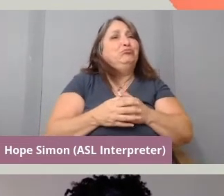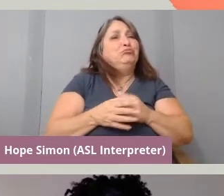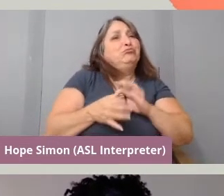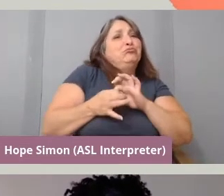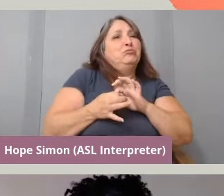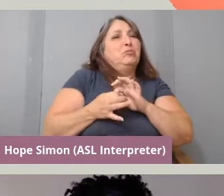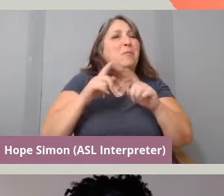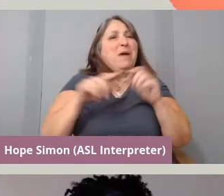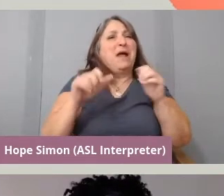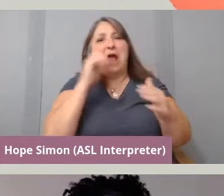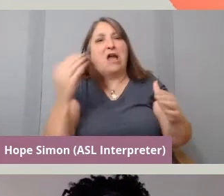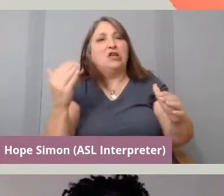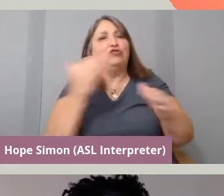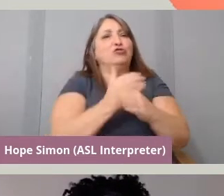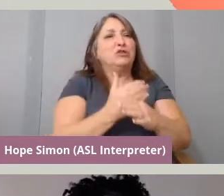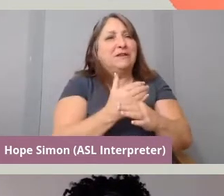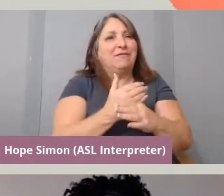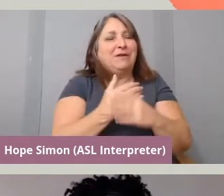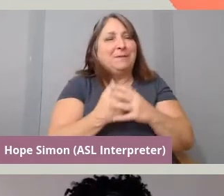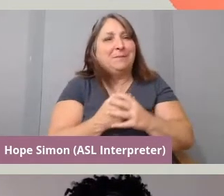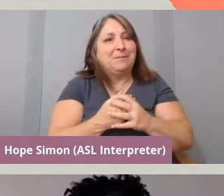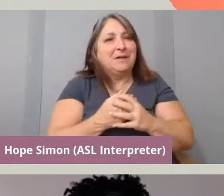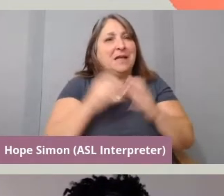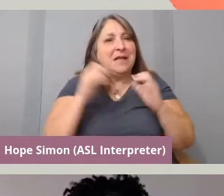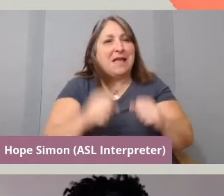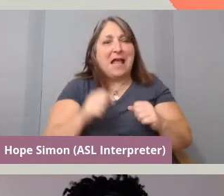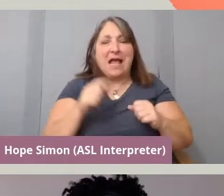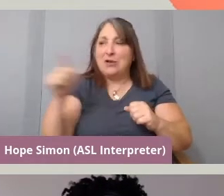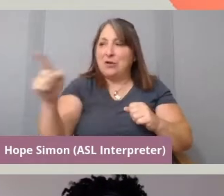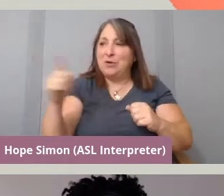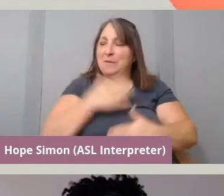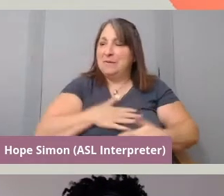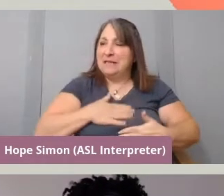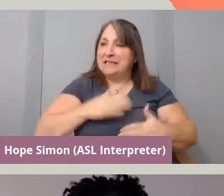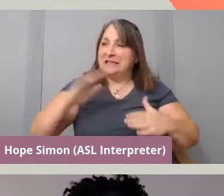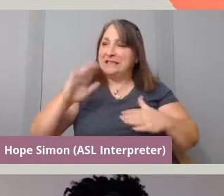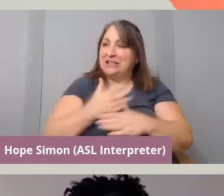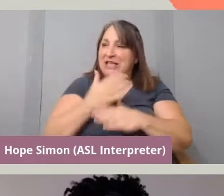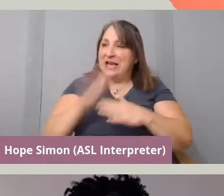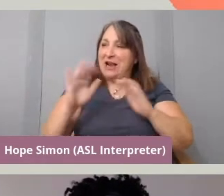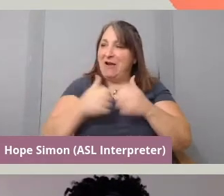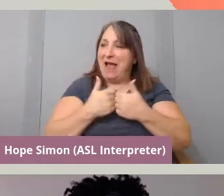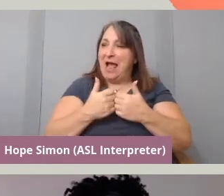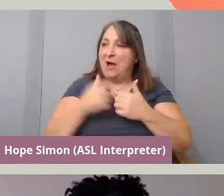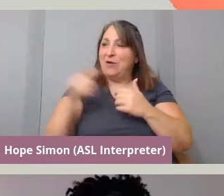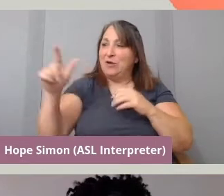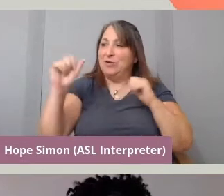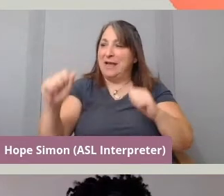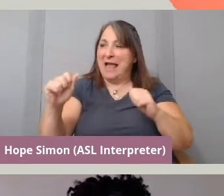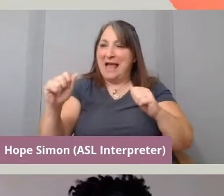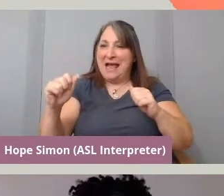So, can you please share how are you able to capture these moments?